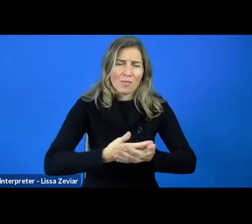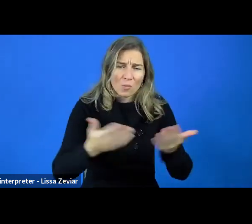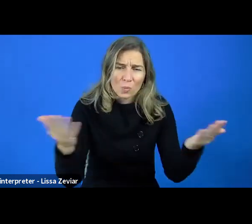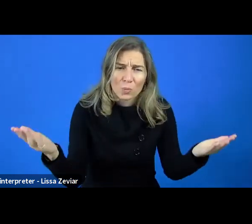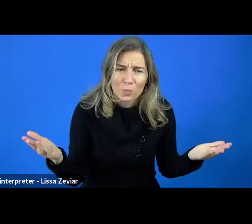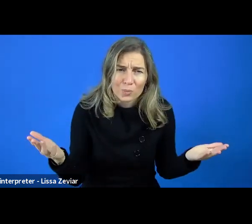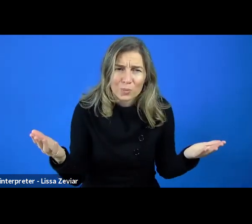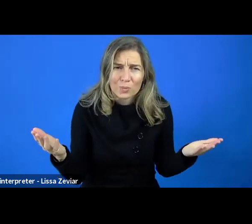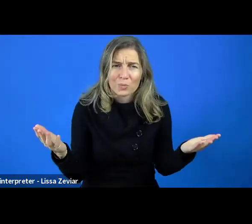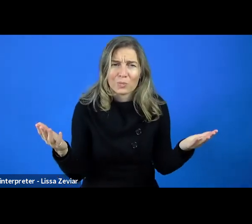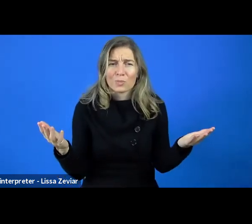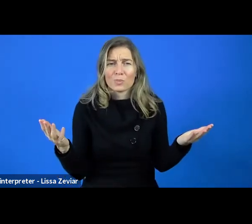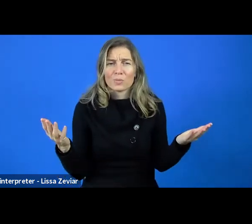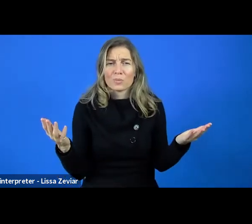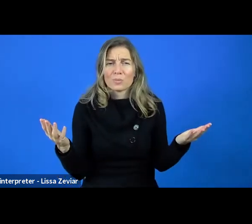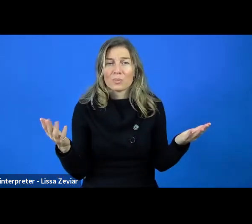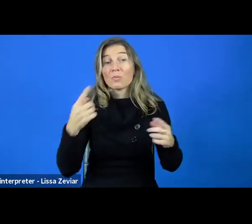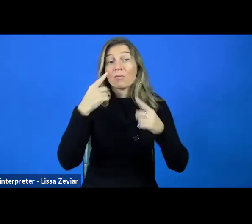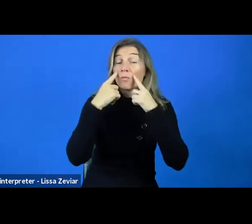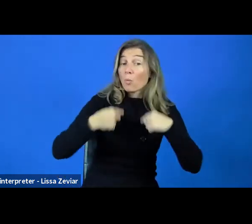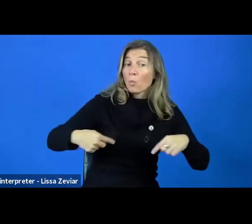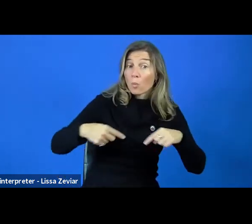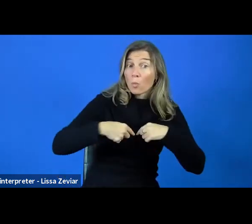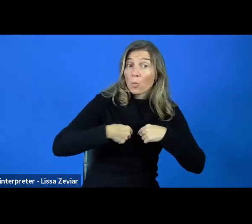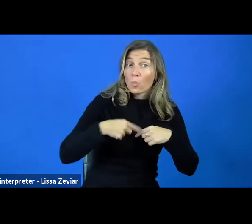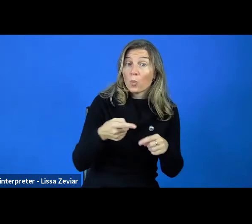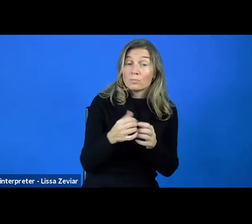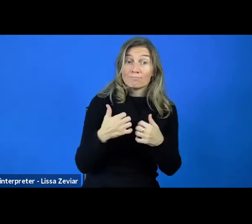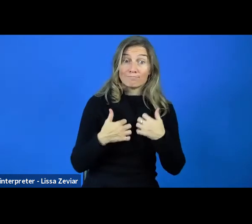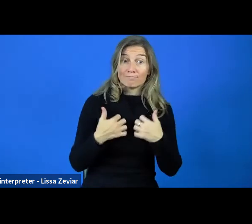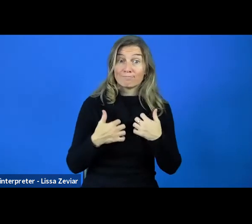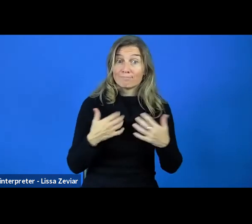For us, the most interesting areas are artificial intelligence,